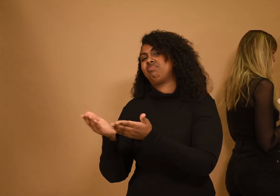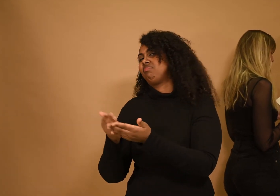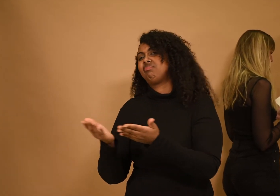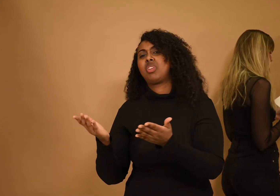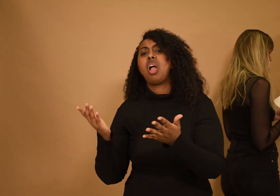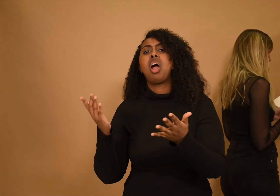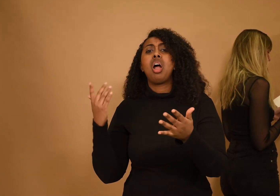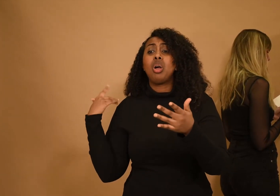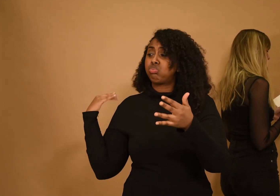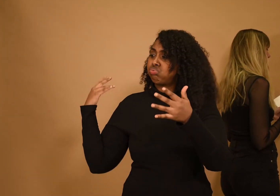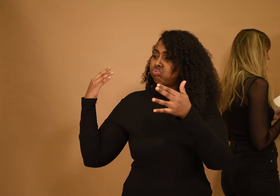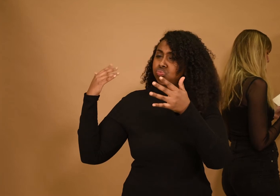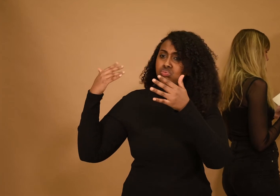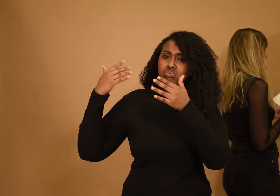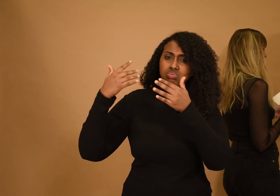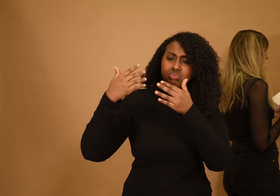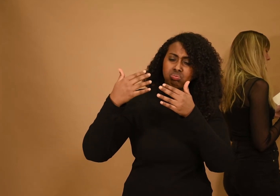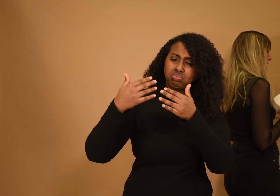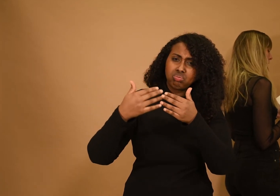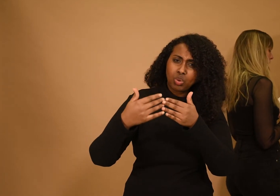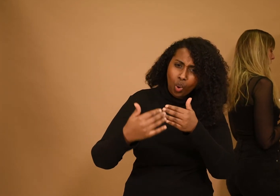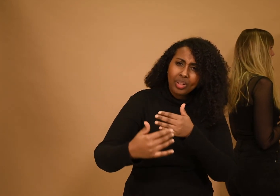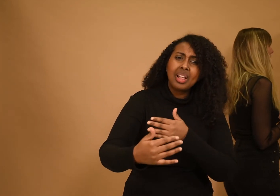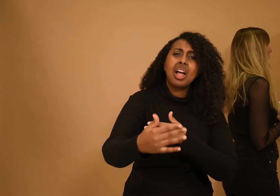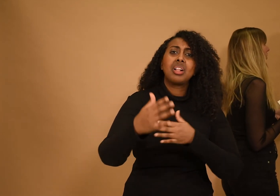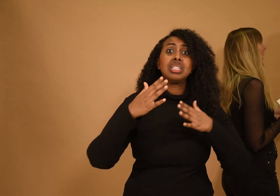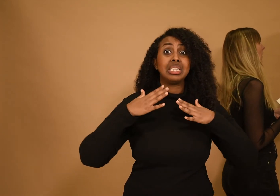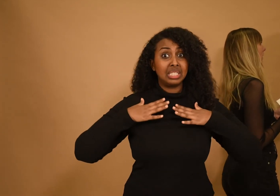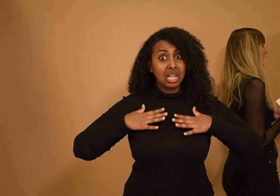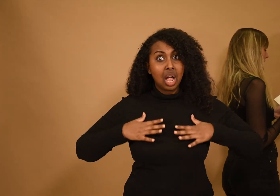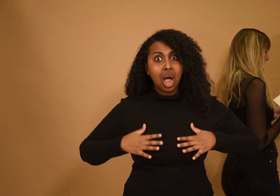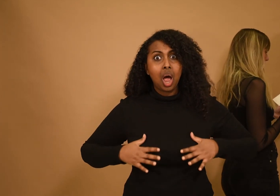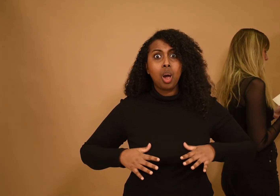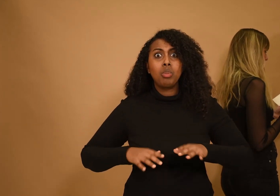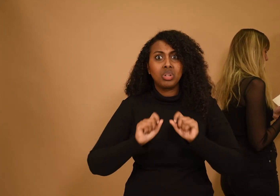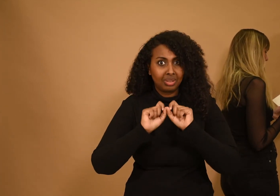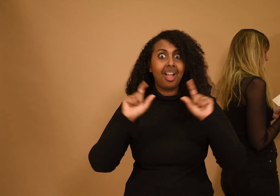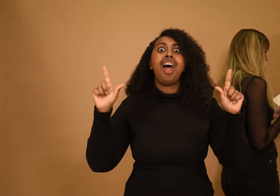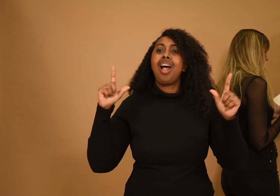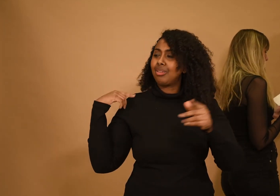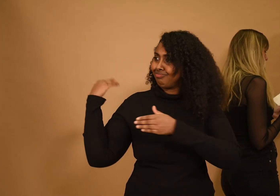when bodies open, they speak the language of ancestors and descendants